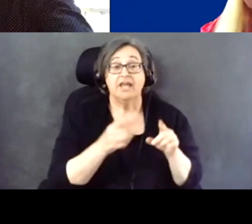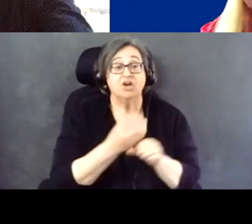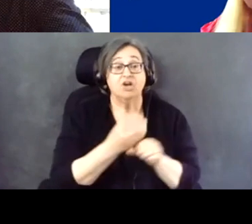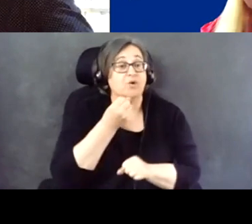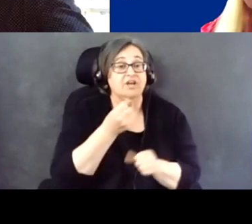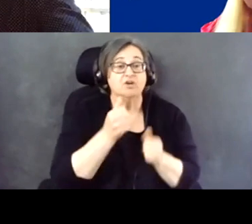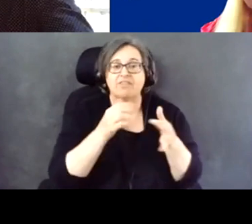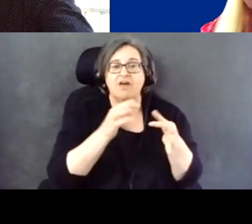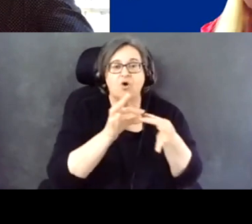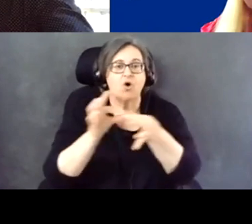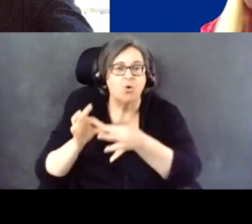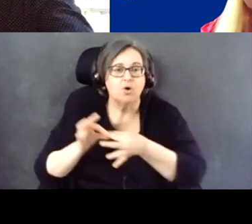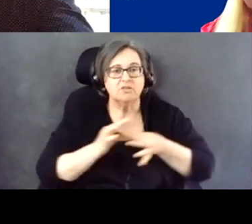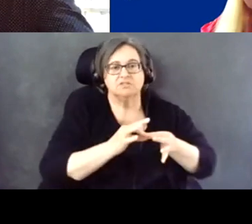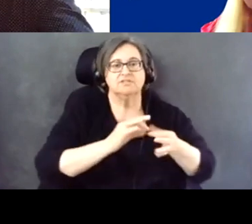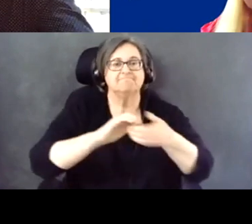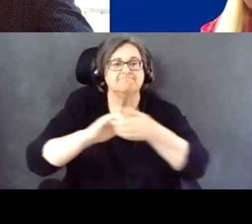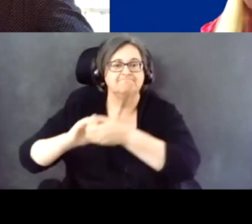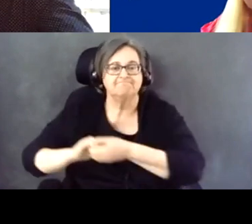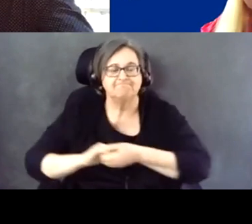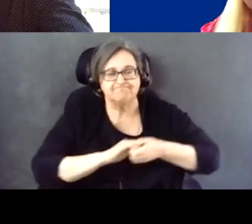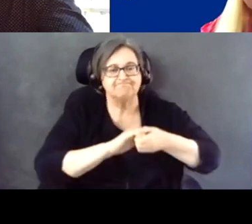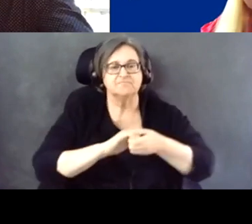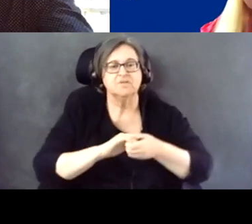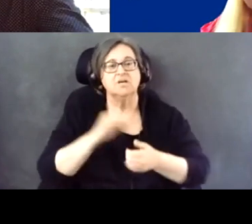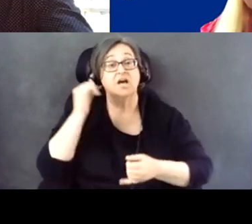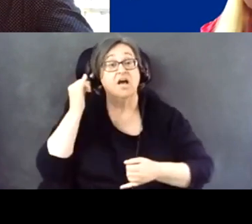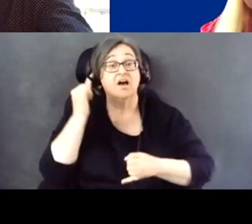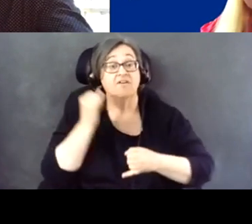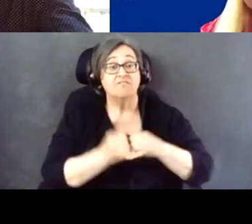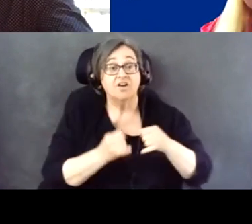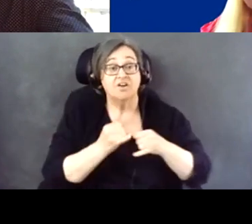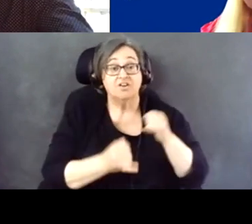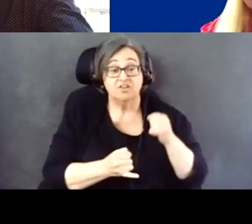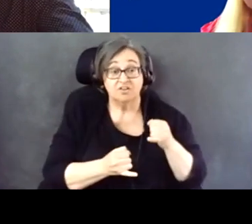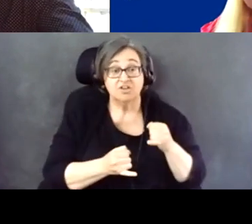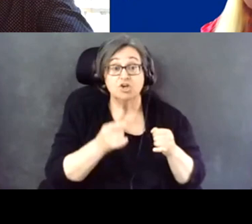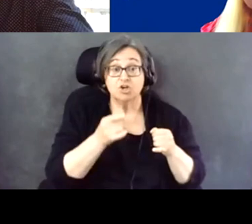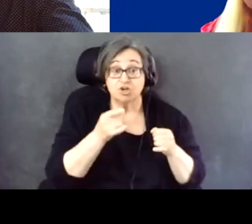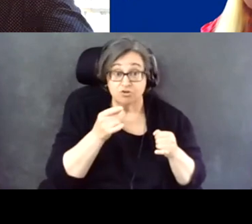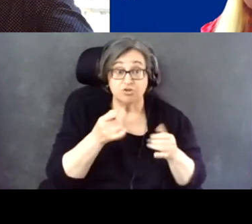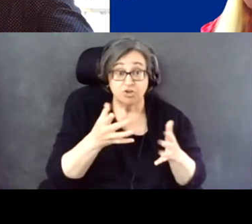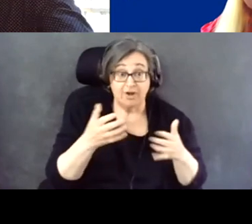And, finally, to have a friend, you need to be a friend.